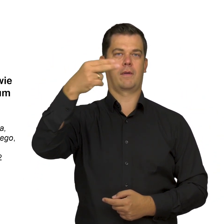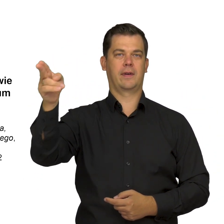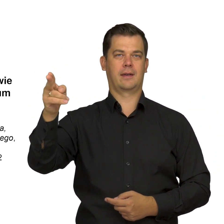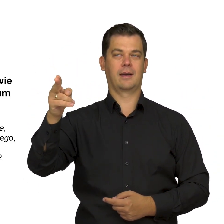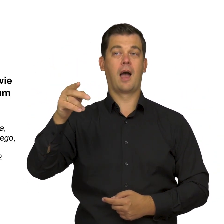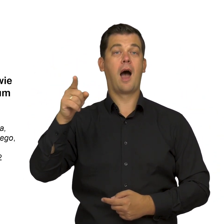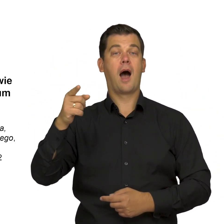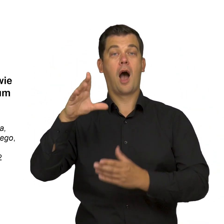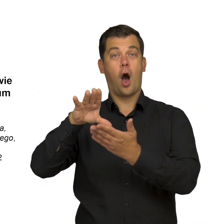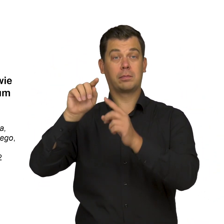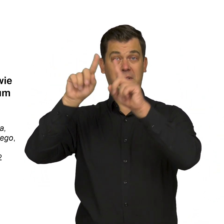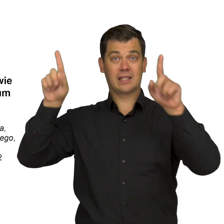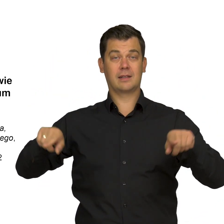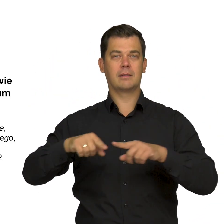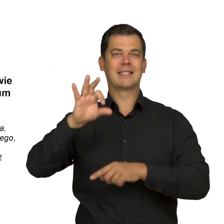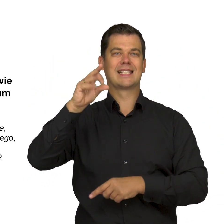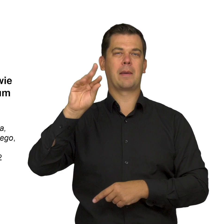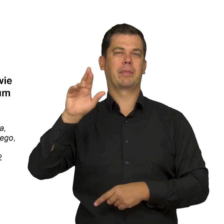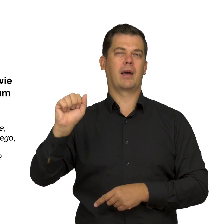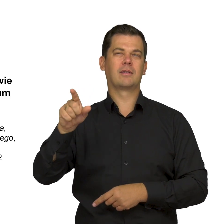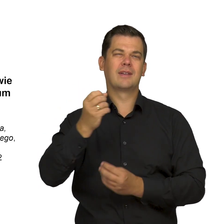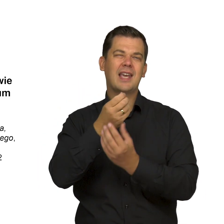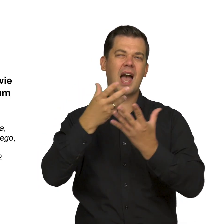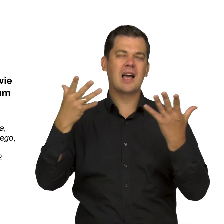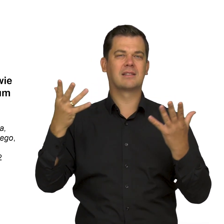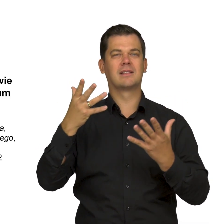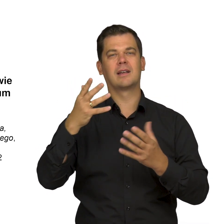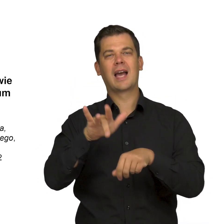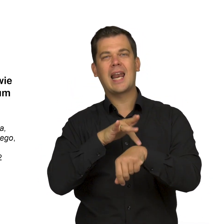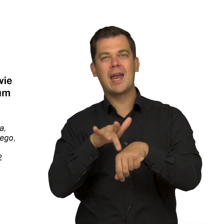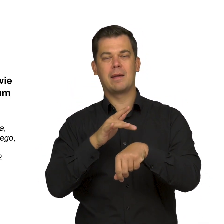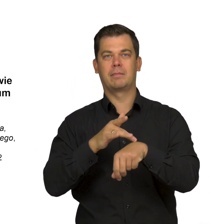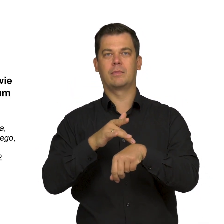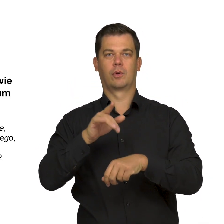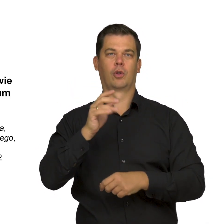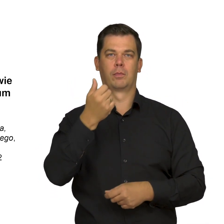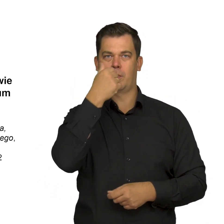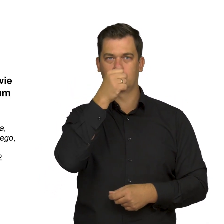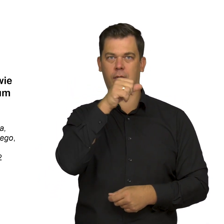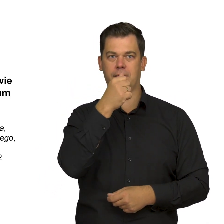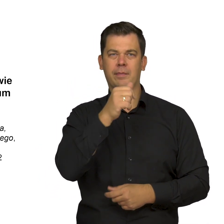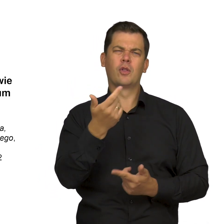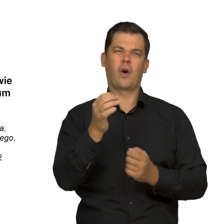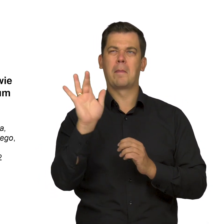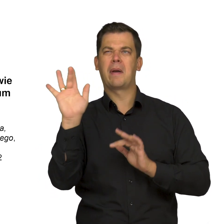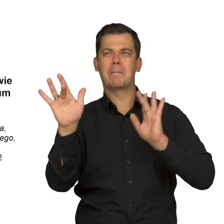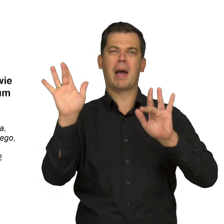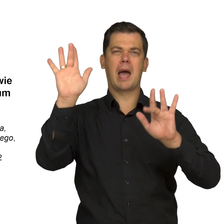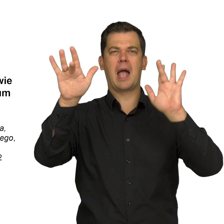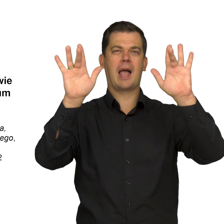In some places, we may see small blots and discolourings.